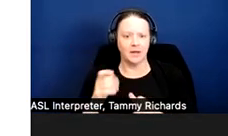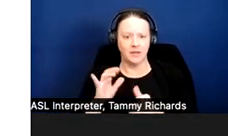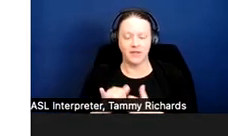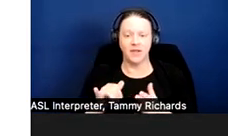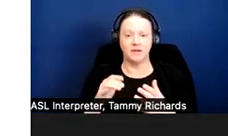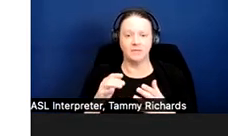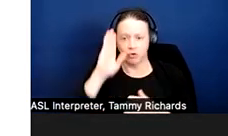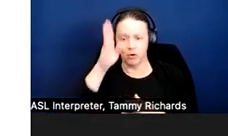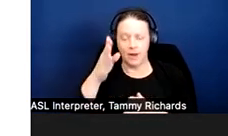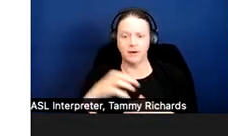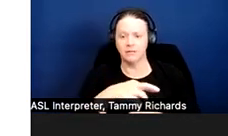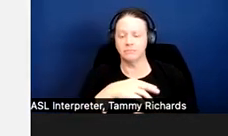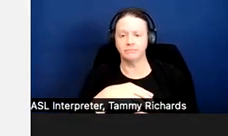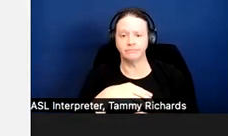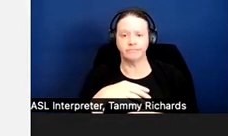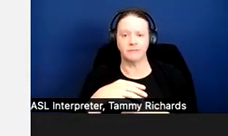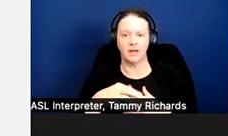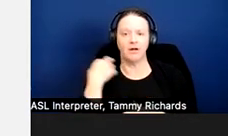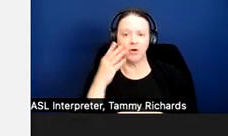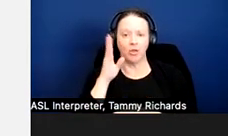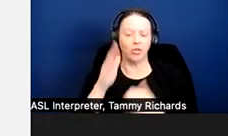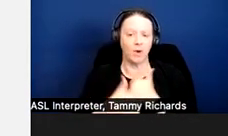Next slide.